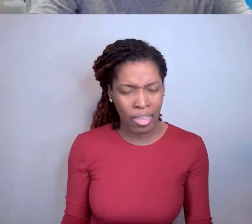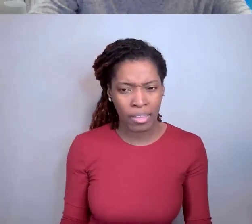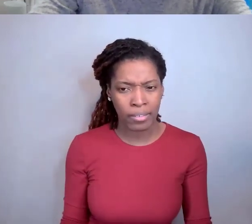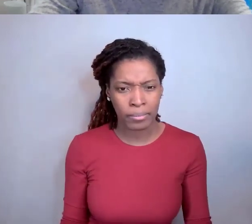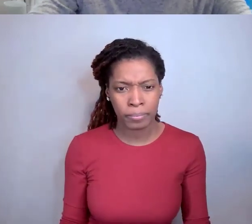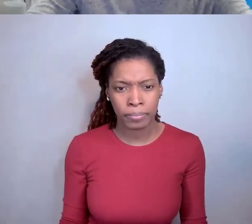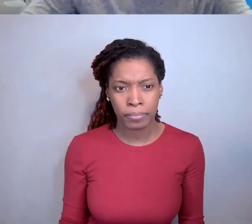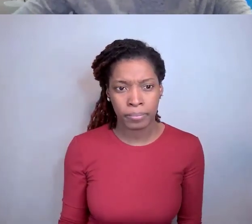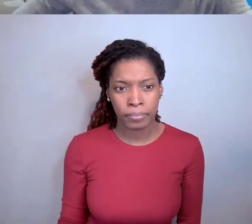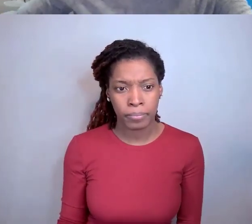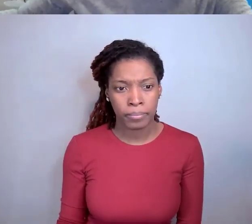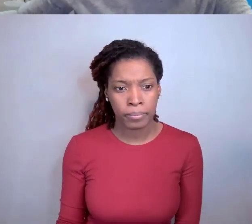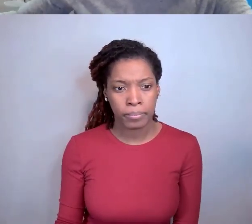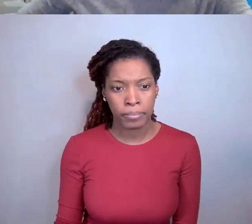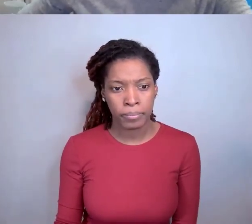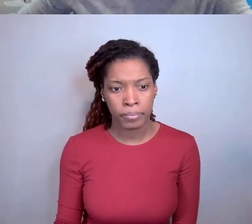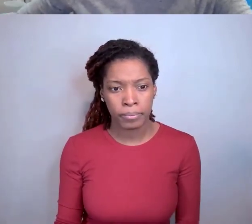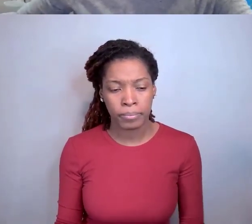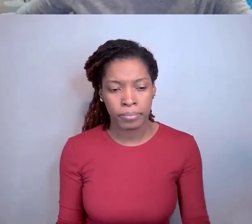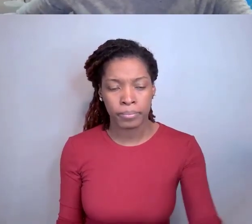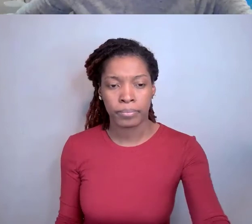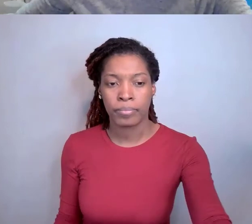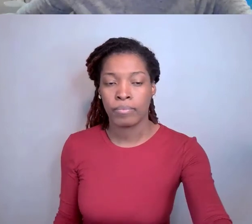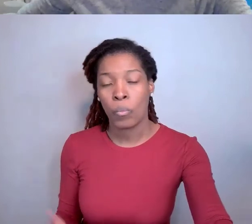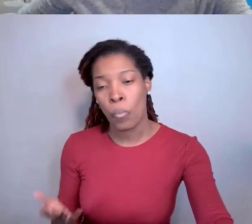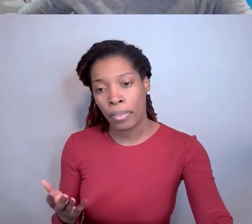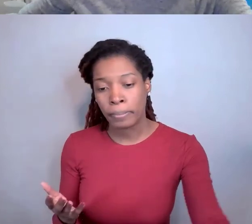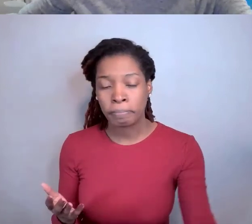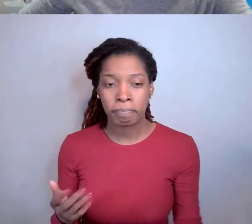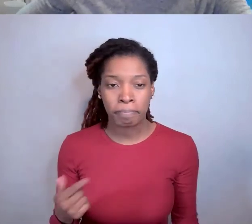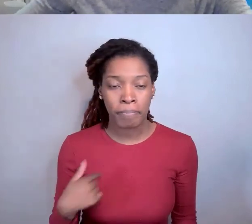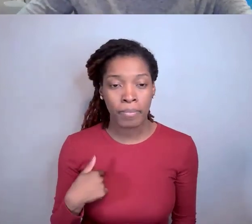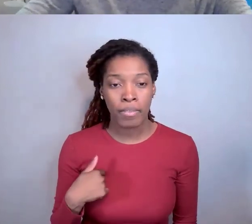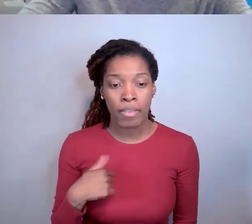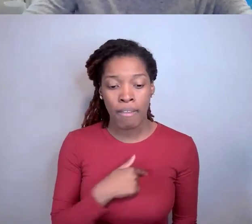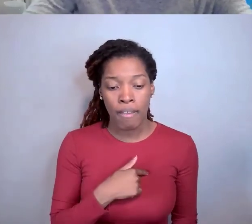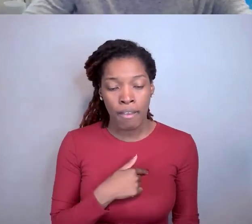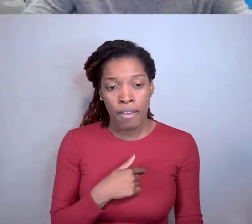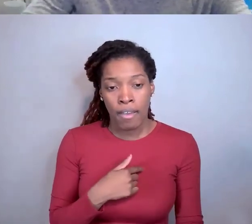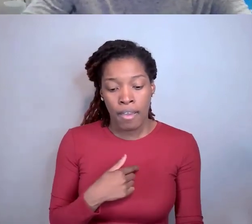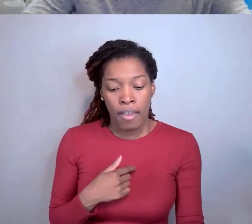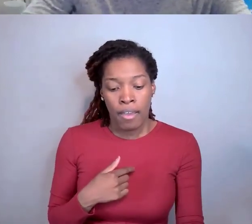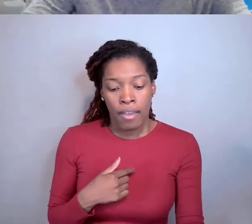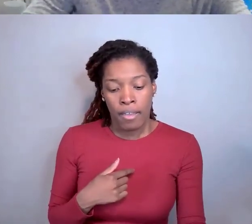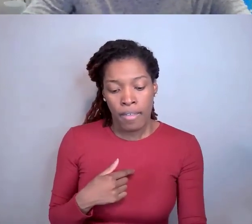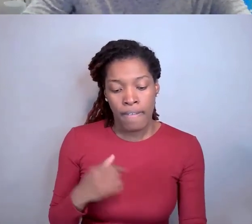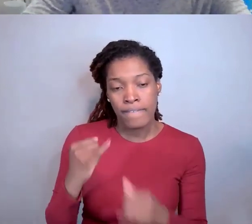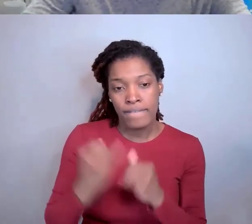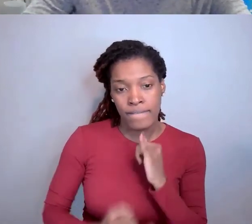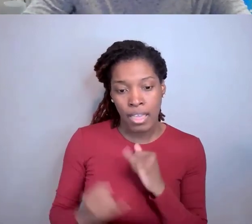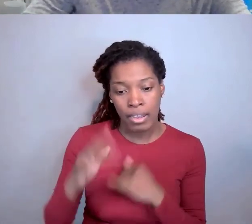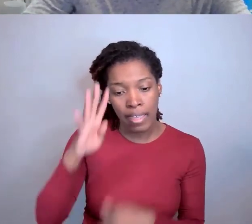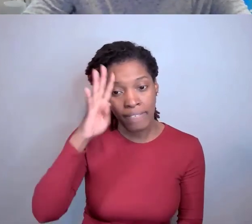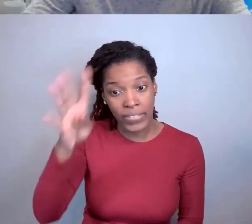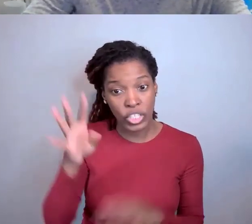those are the final investment statement is the grant side, where we want to know under what ...